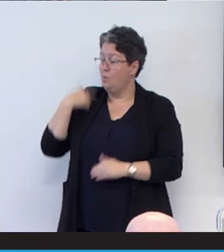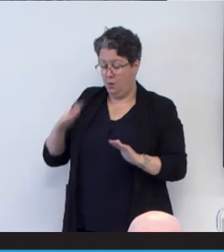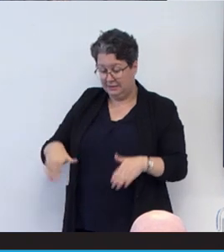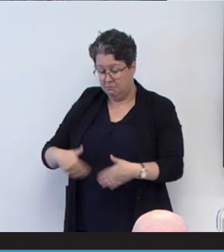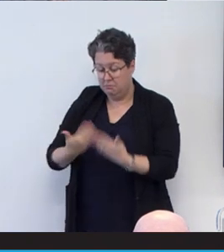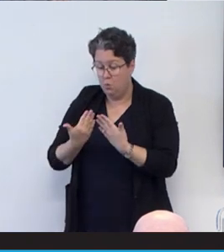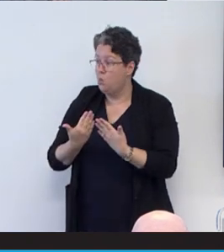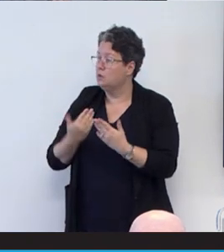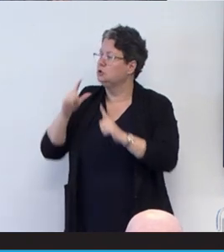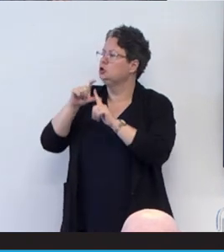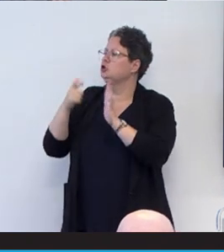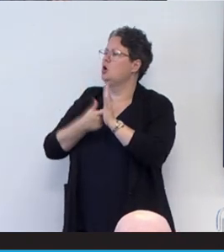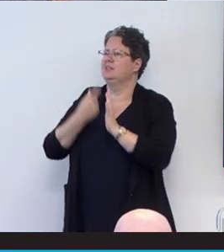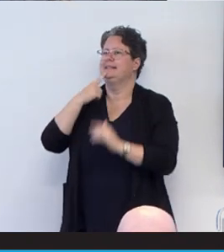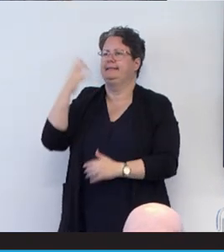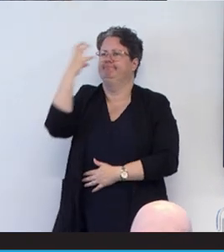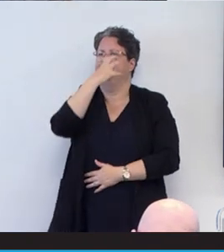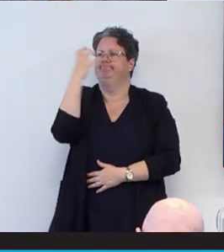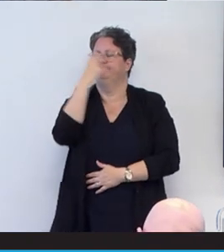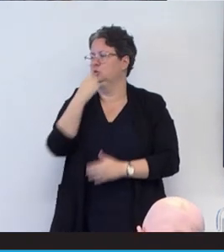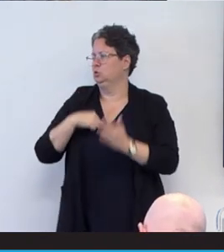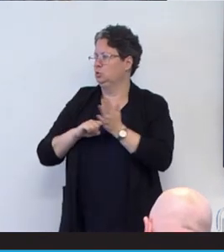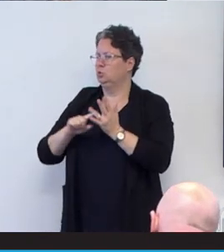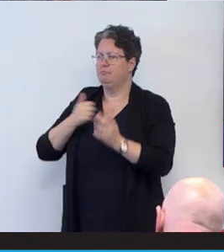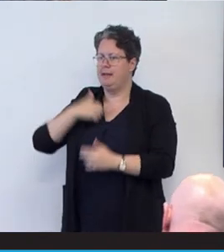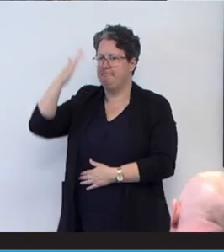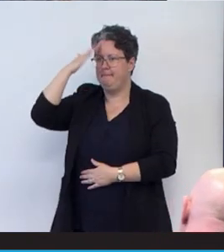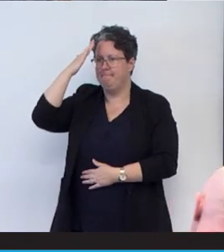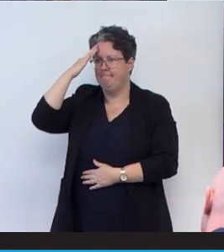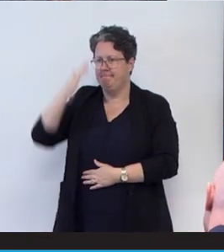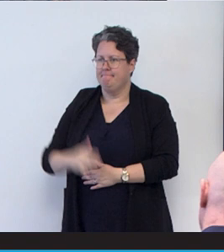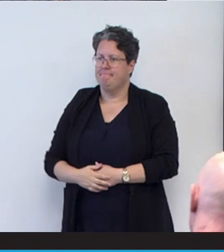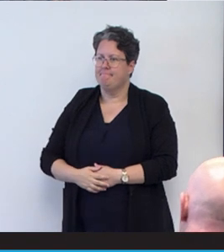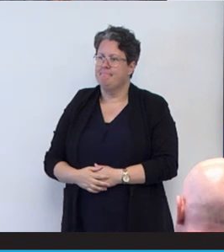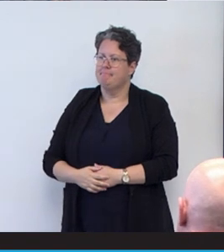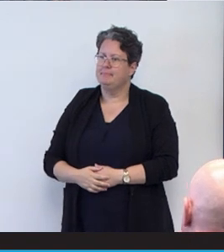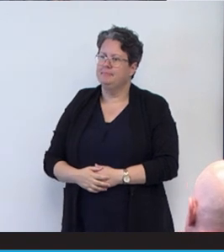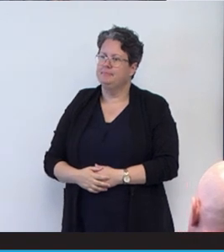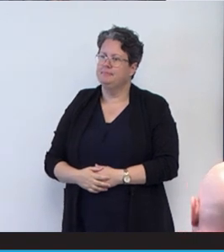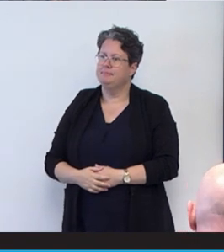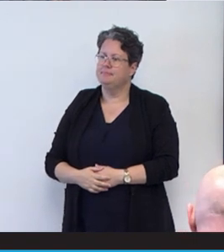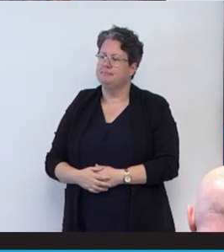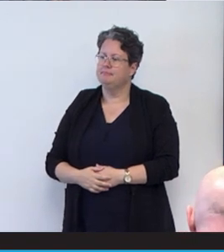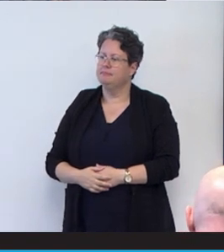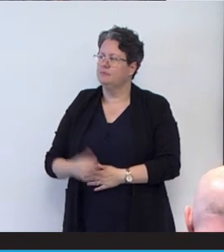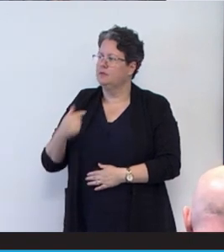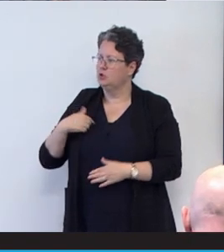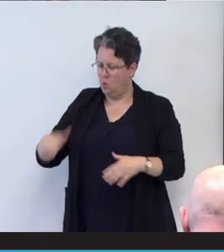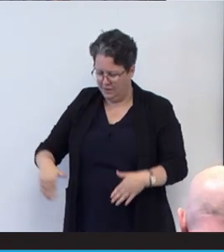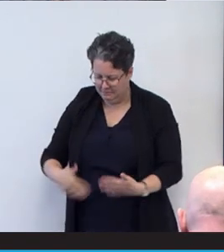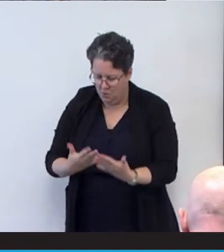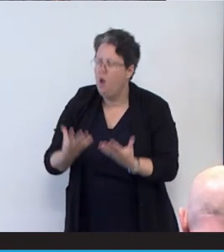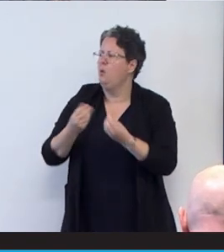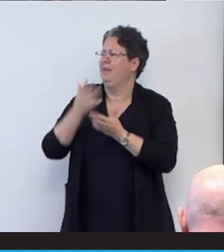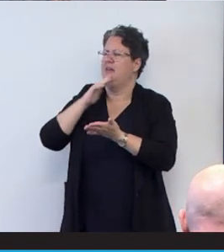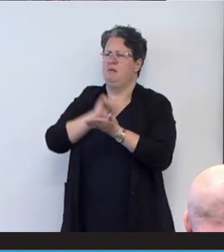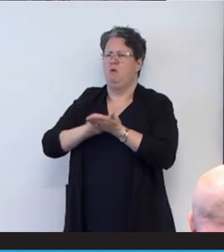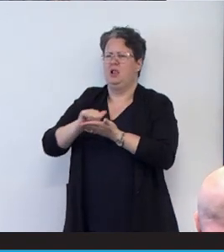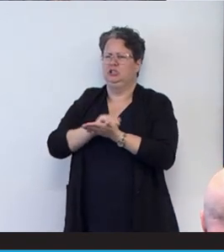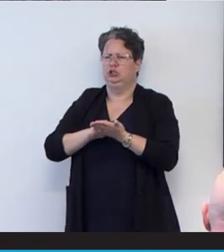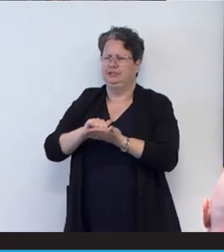the doctor apologized to my mum and he said so I was I was born with an apology.